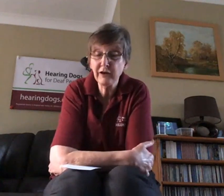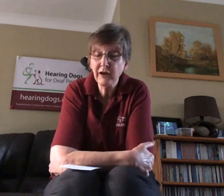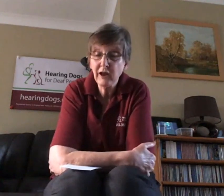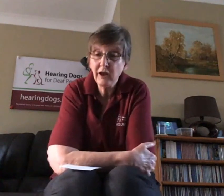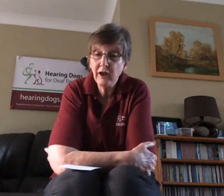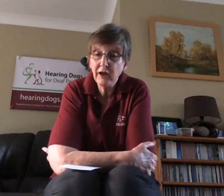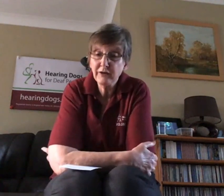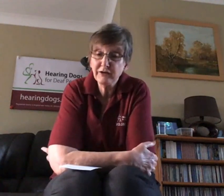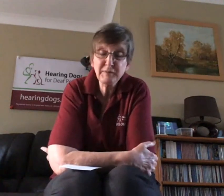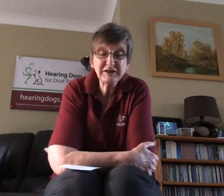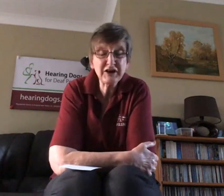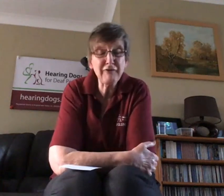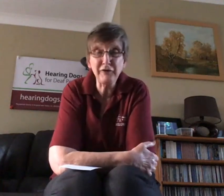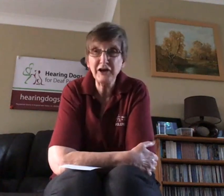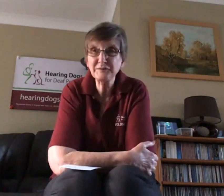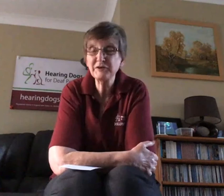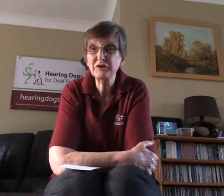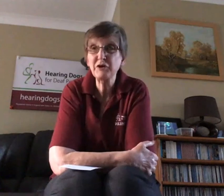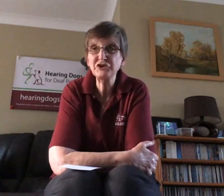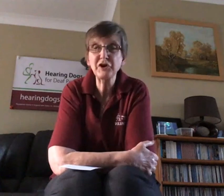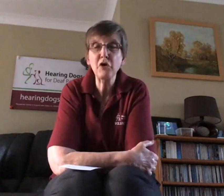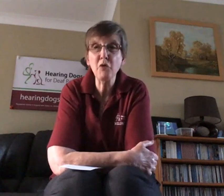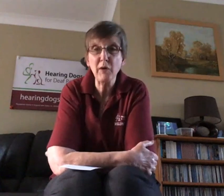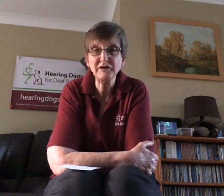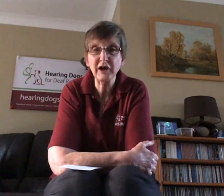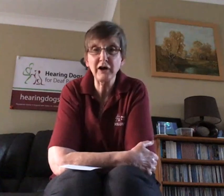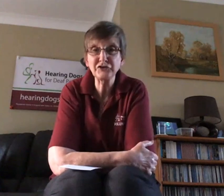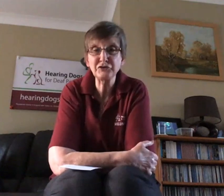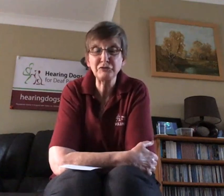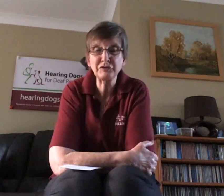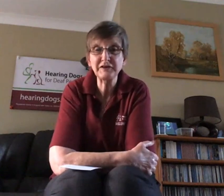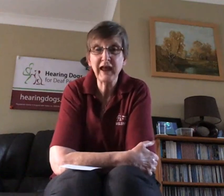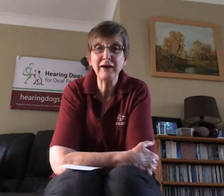It's a bit tough on us, because the question I always get asked at talks is 'how do you